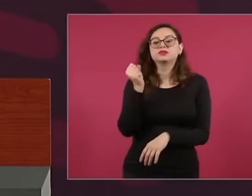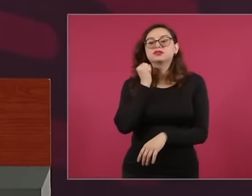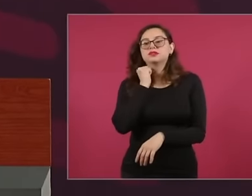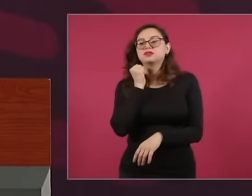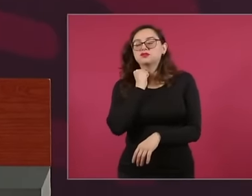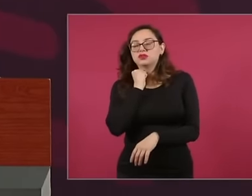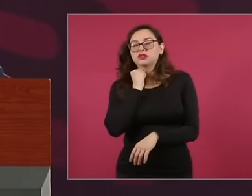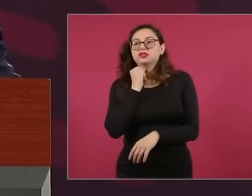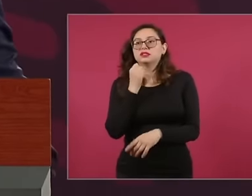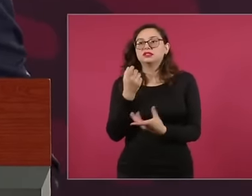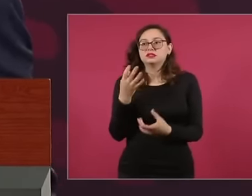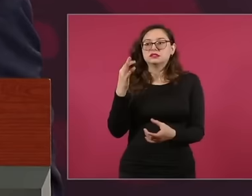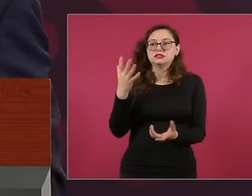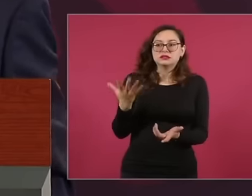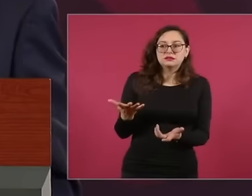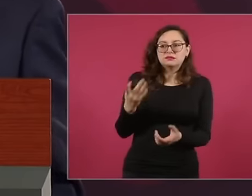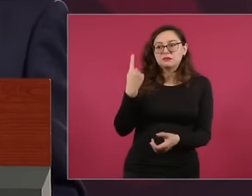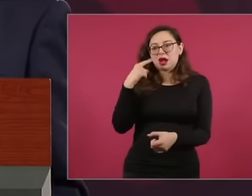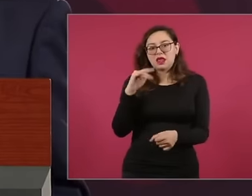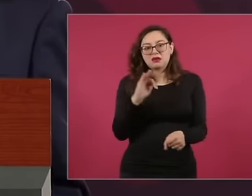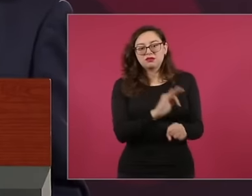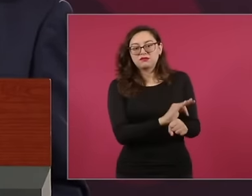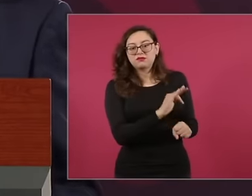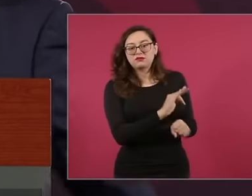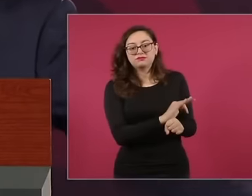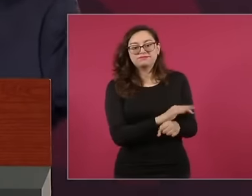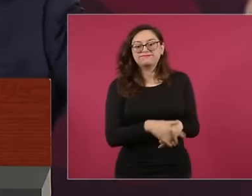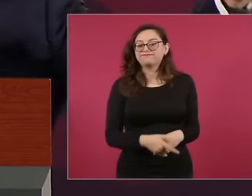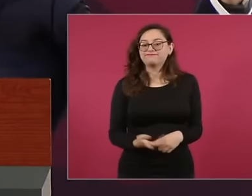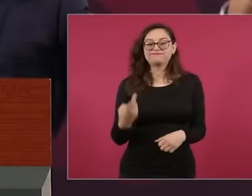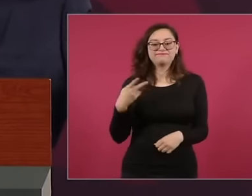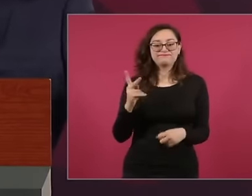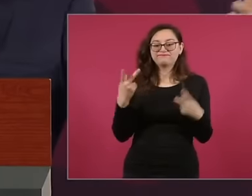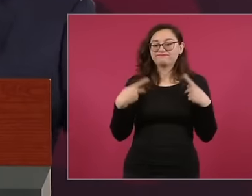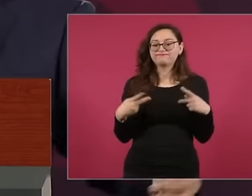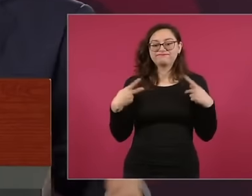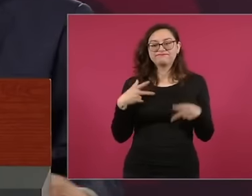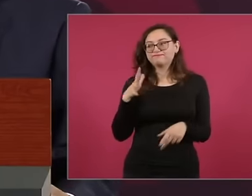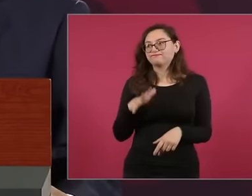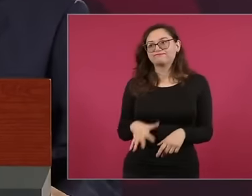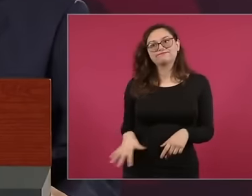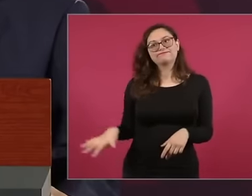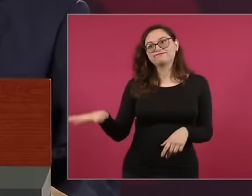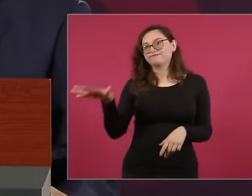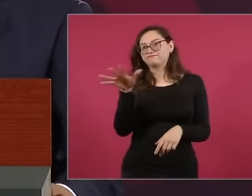said yes, we must reform the Constitution, it is that really the constitution of